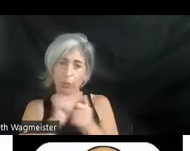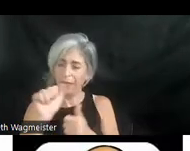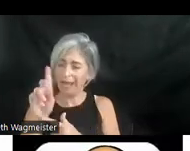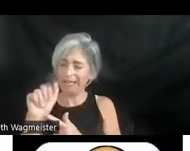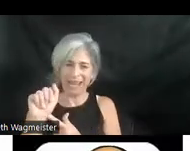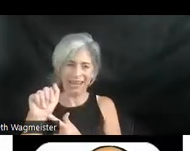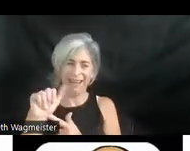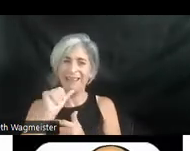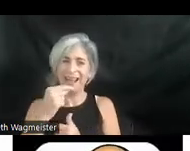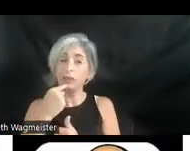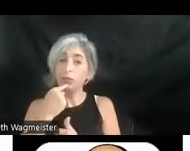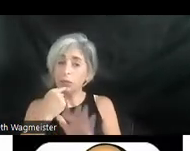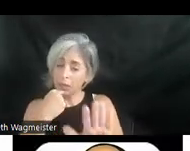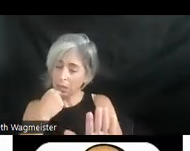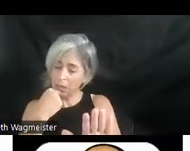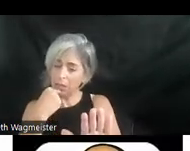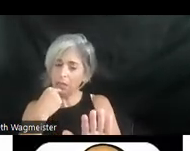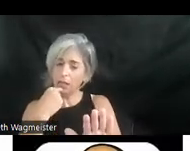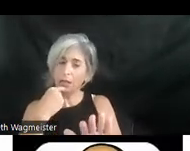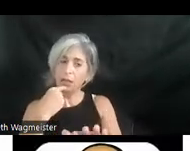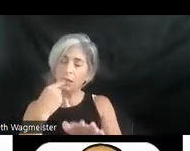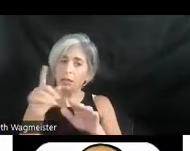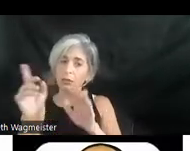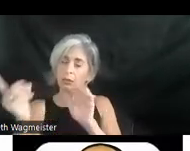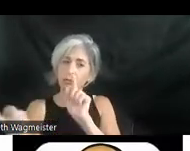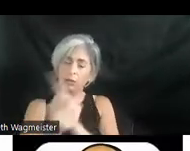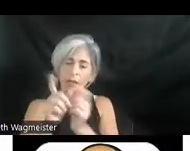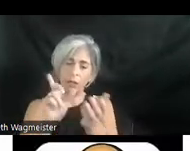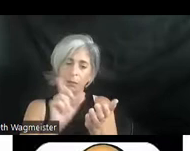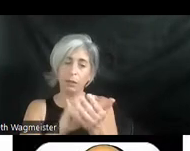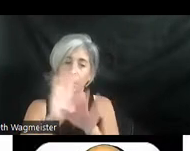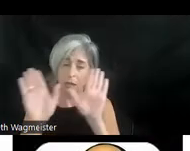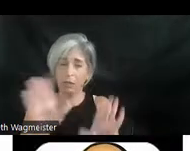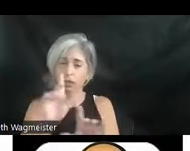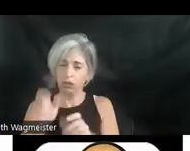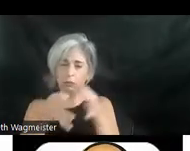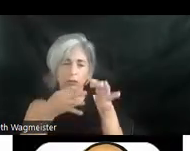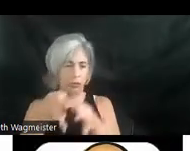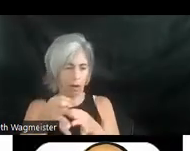say that "Meet The Press" on Sundays should be audio described. Listen, I like tuning